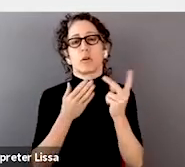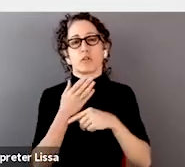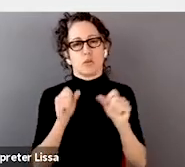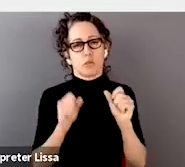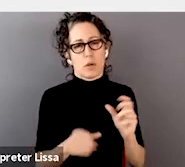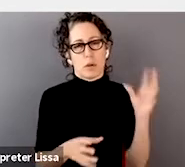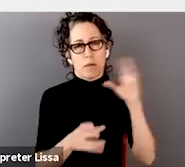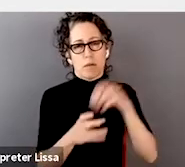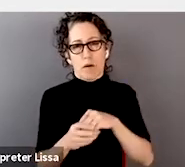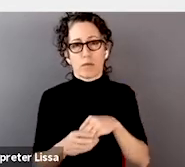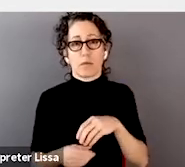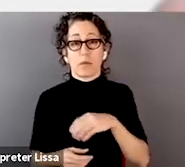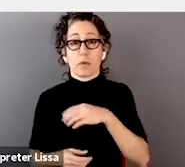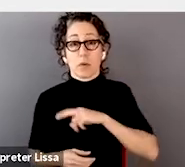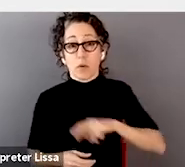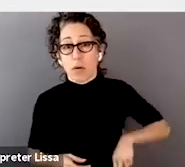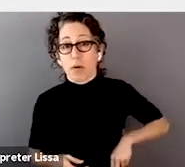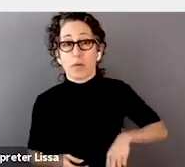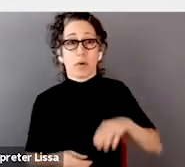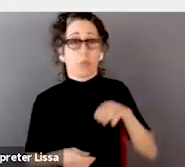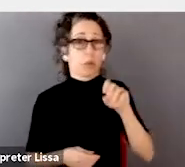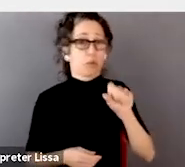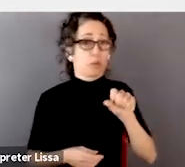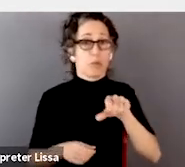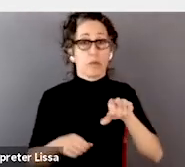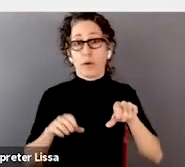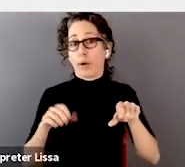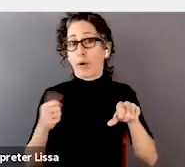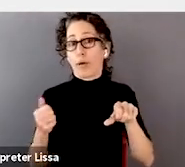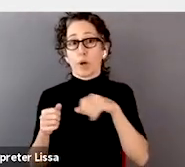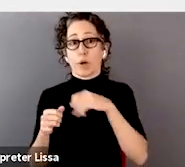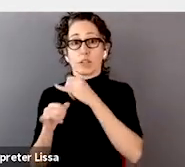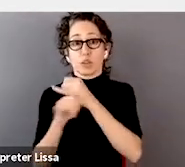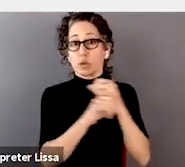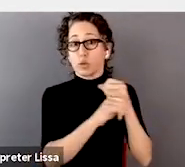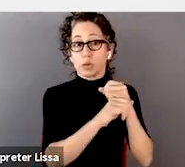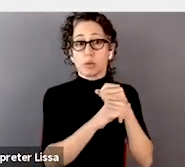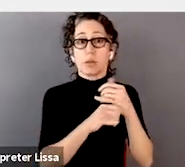Harvard, Microsoft and others have an OpenDP GitHub repo